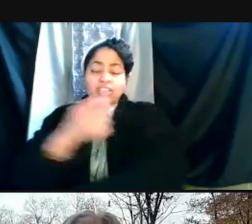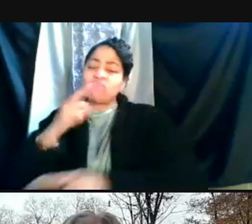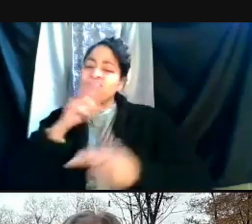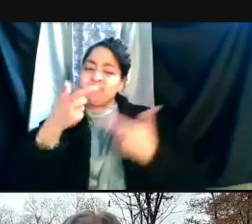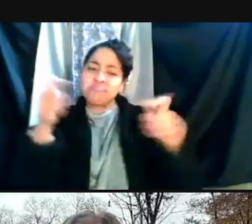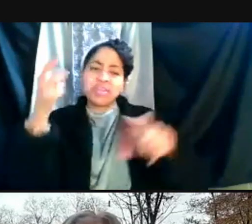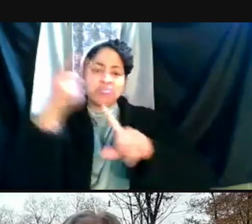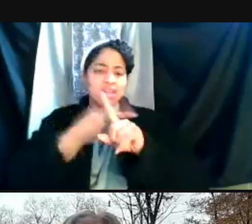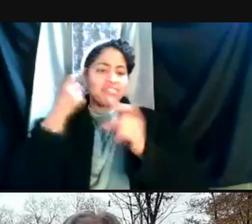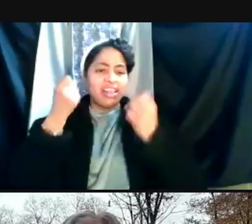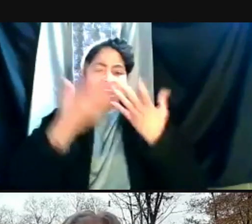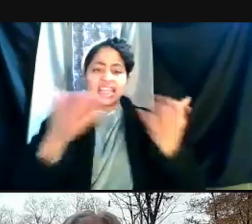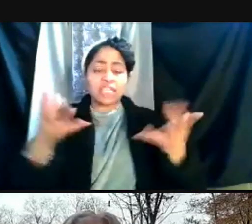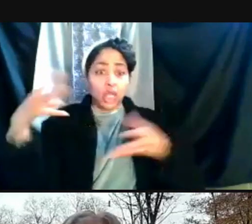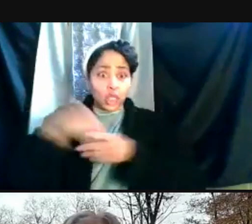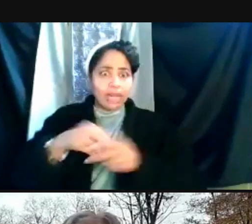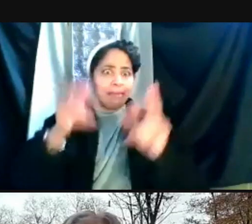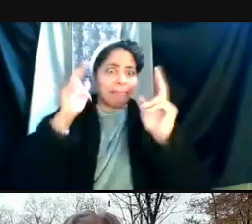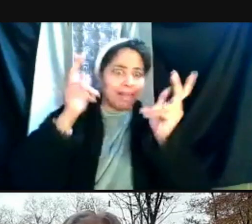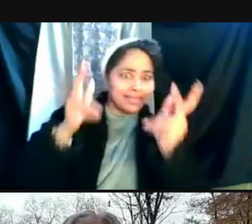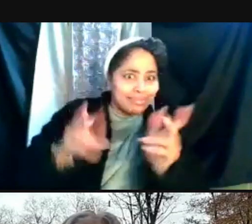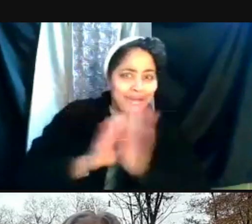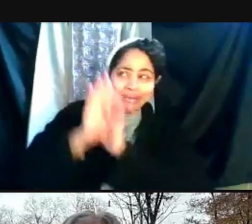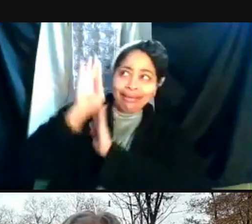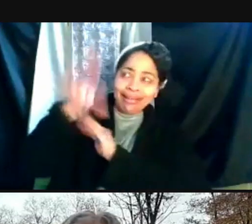including basketball, men's and women's basketball.